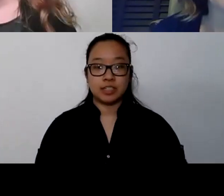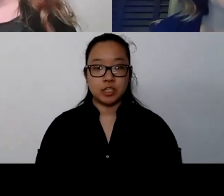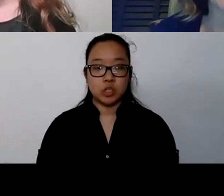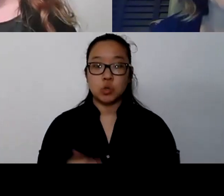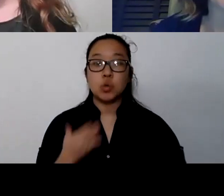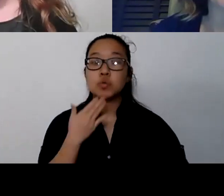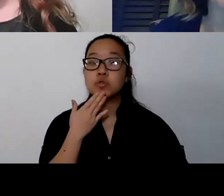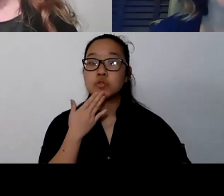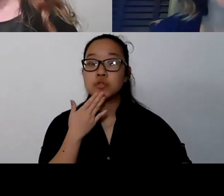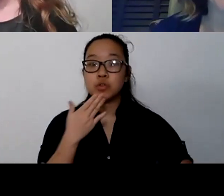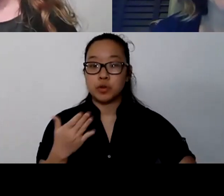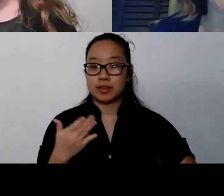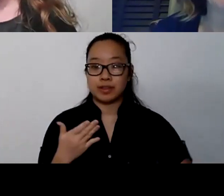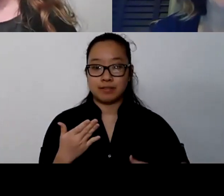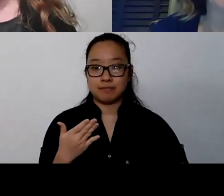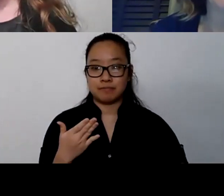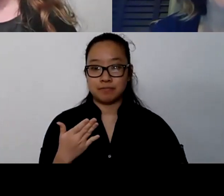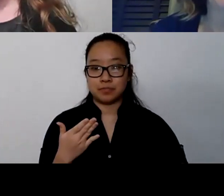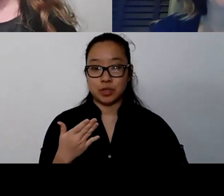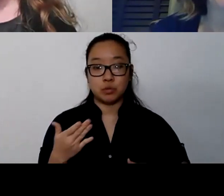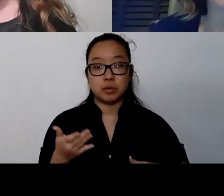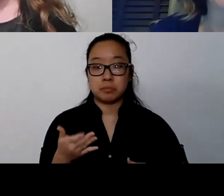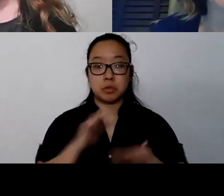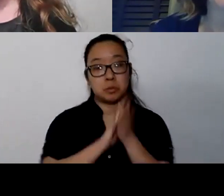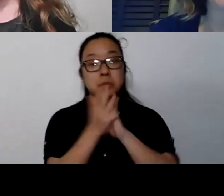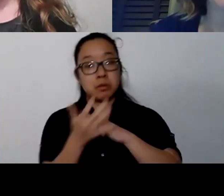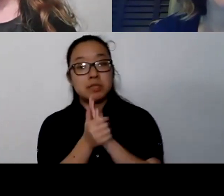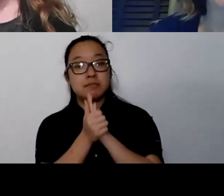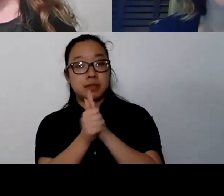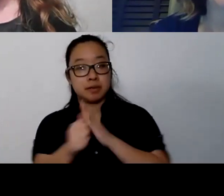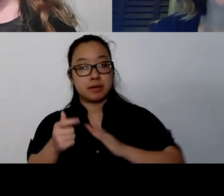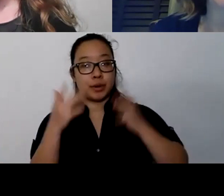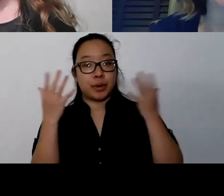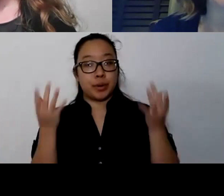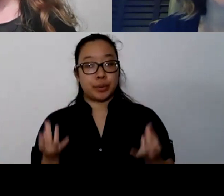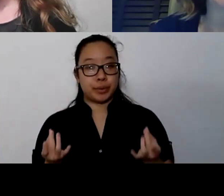So when I say that, again, free app, the only pieces they charge for is workplace mindfulness